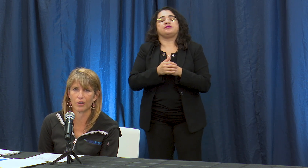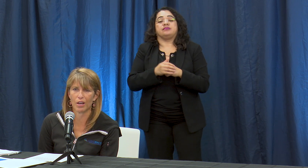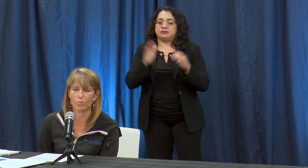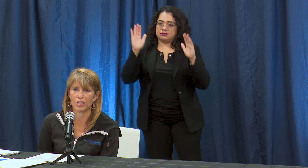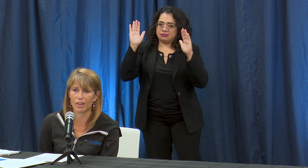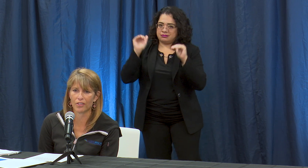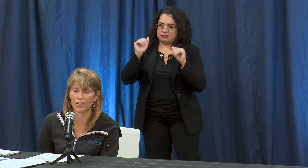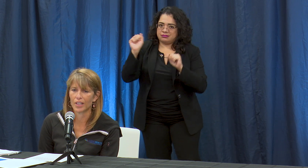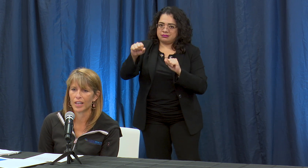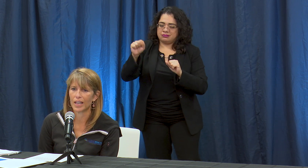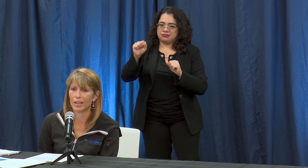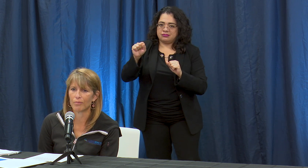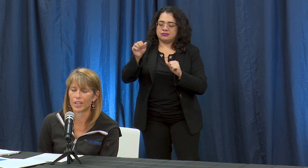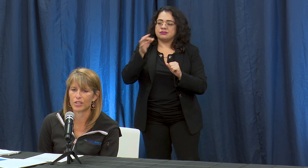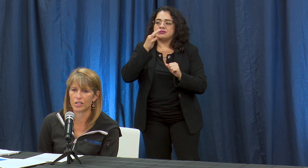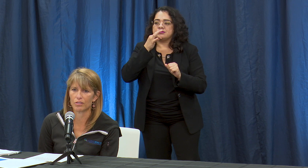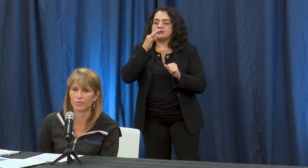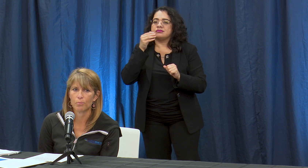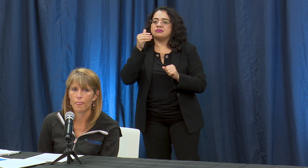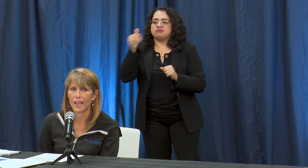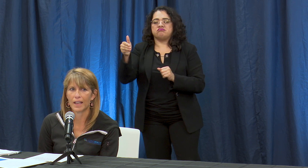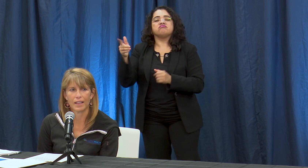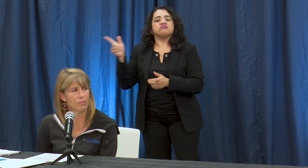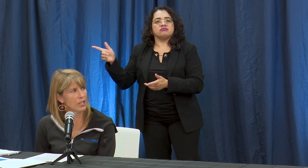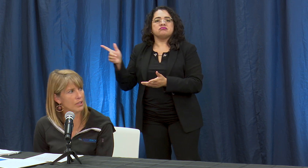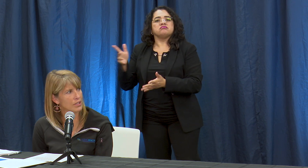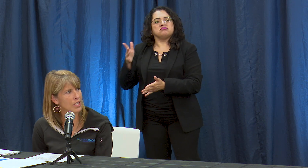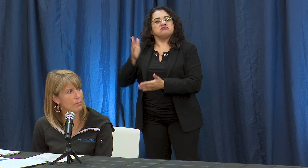addressed very soon and I think Mayor you want to talk about